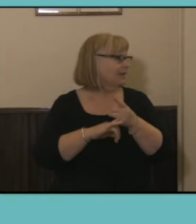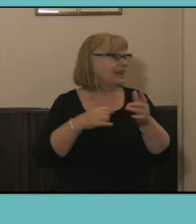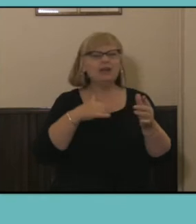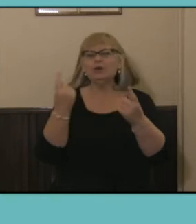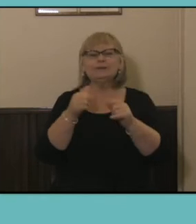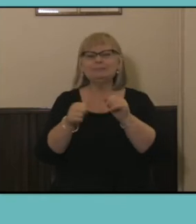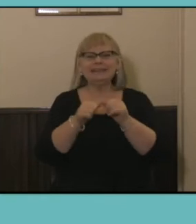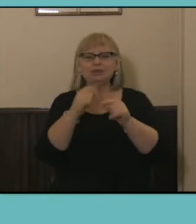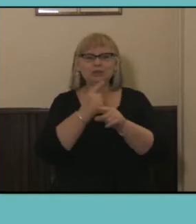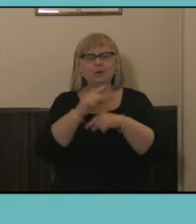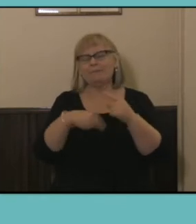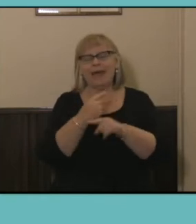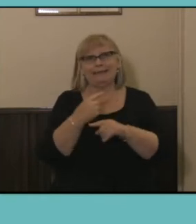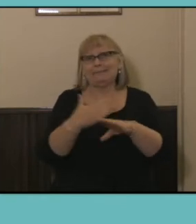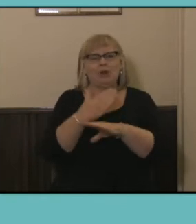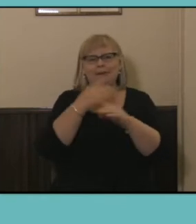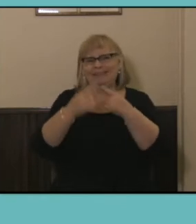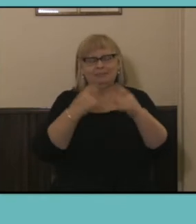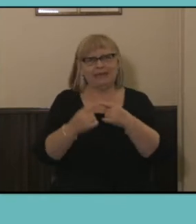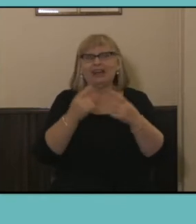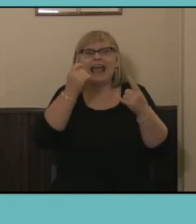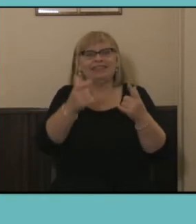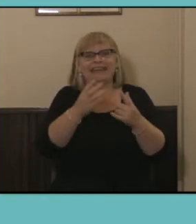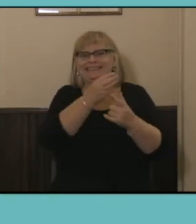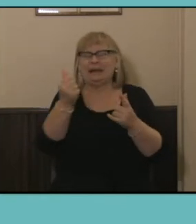employment information in the Census then someone who nerds out about Labor